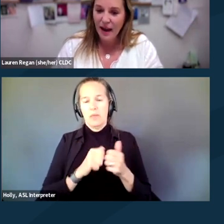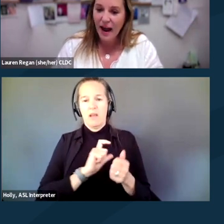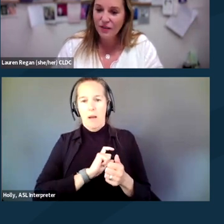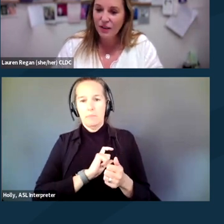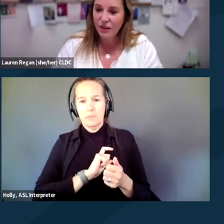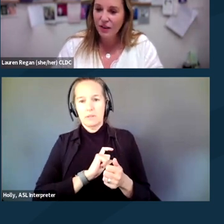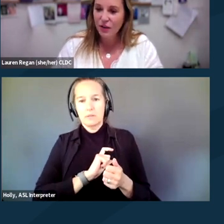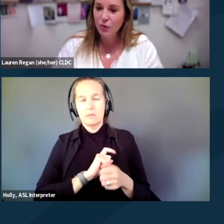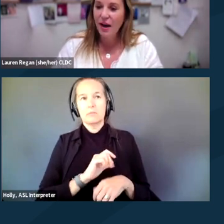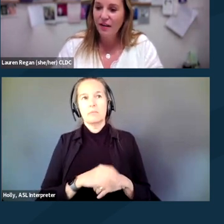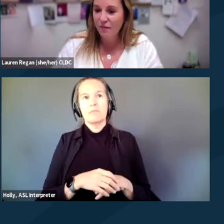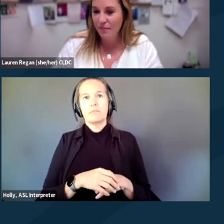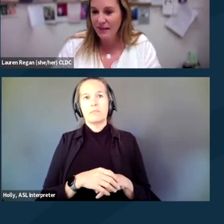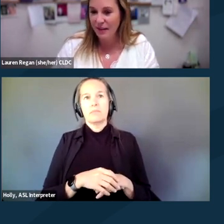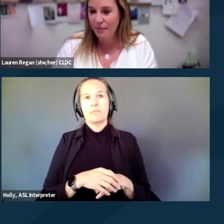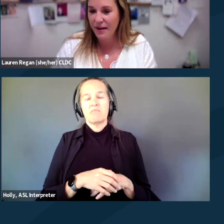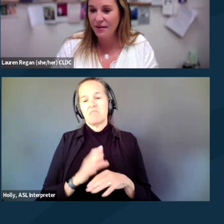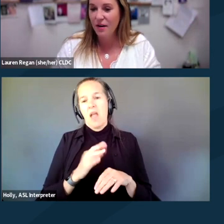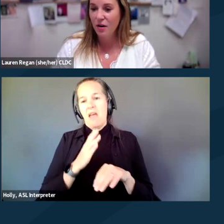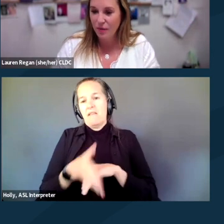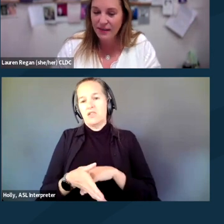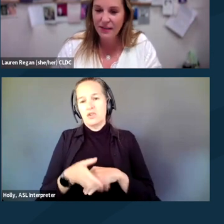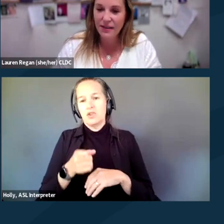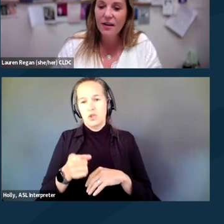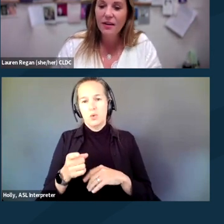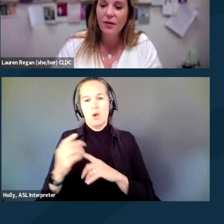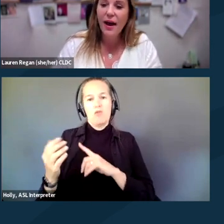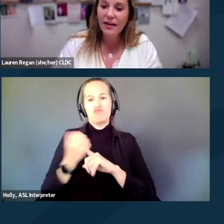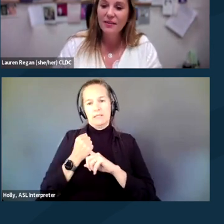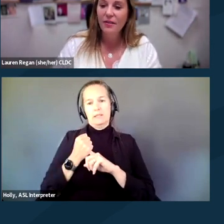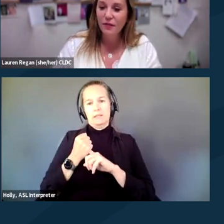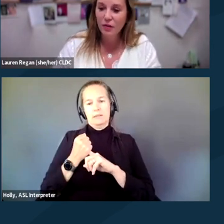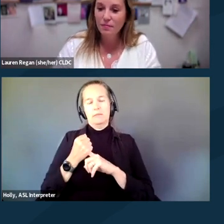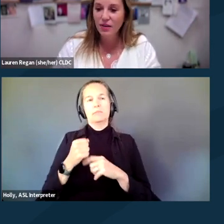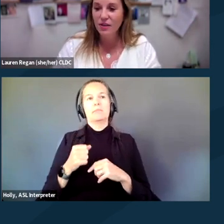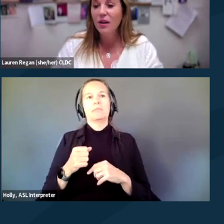after you have basically been arrested, as other folks mentioned,